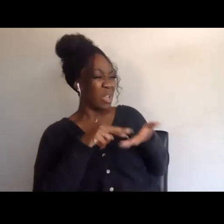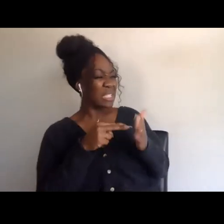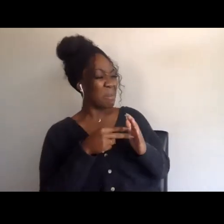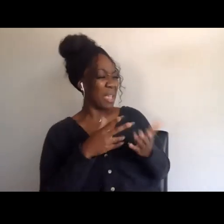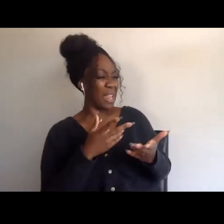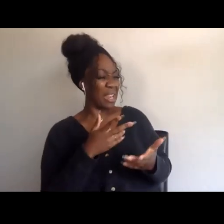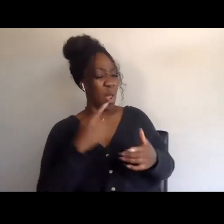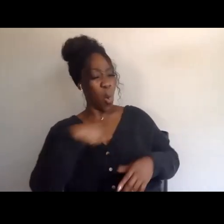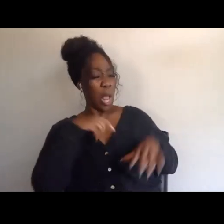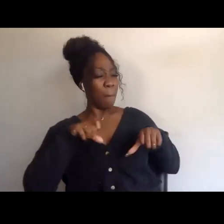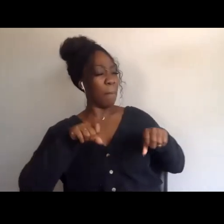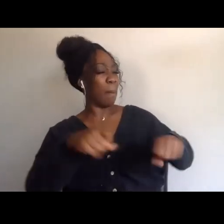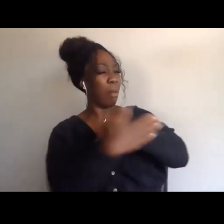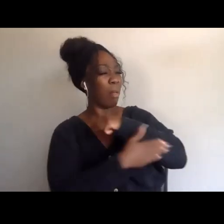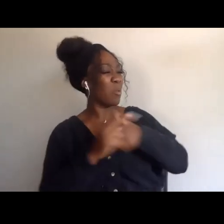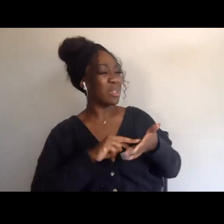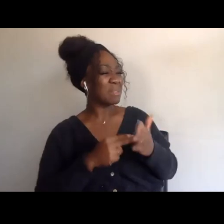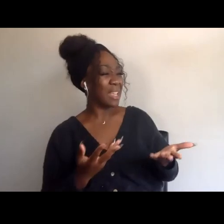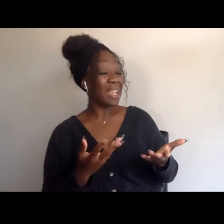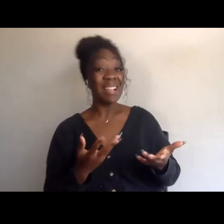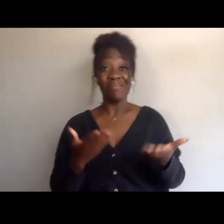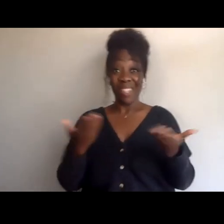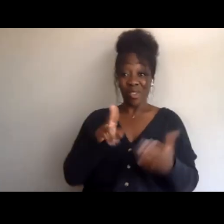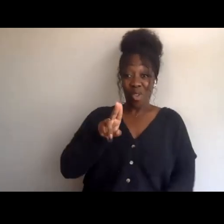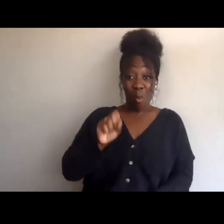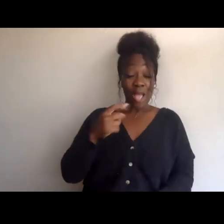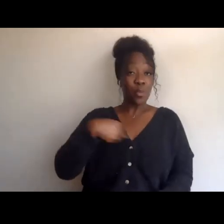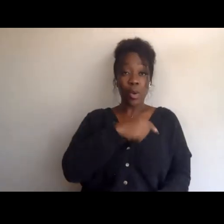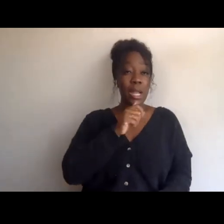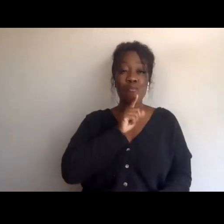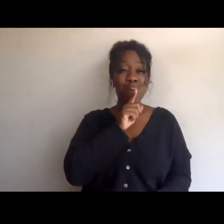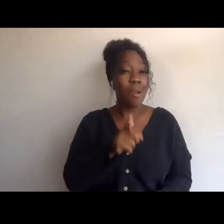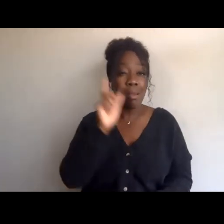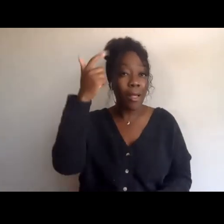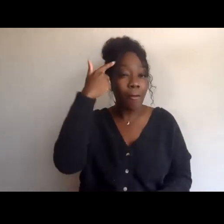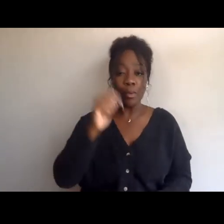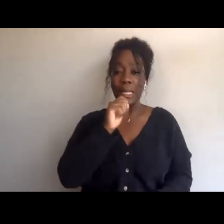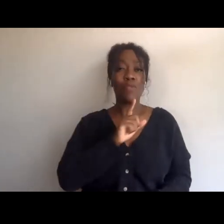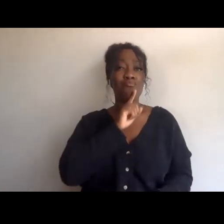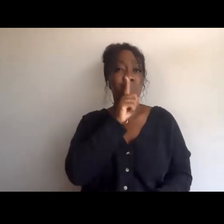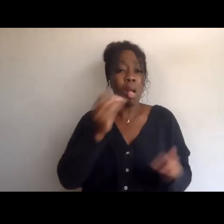We're not a legitimate state, that's what it means. My mom said, "What is a settler colony?"